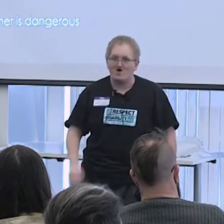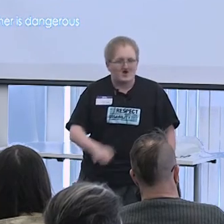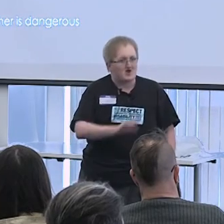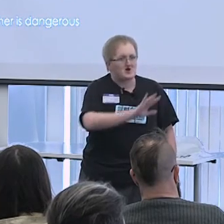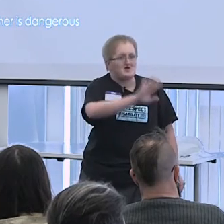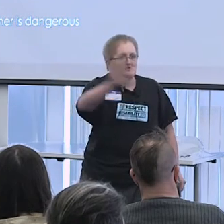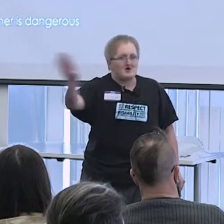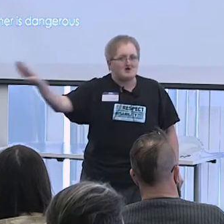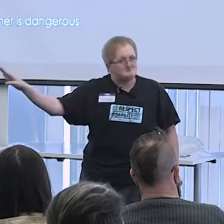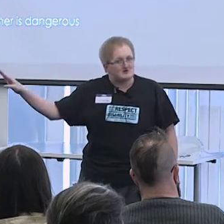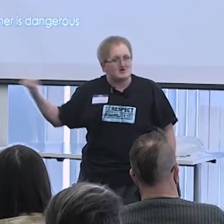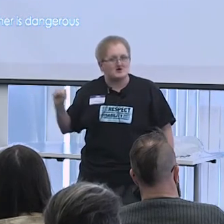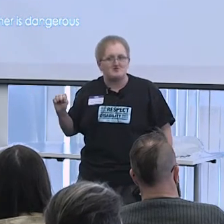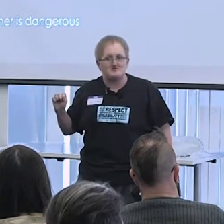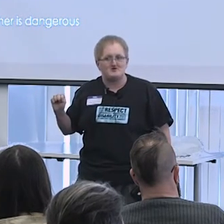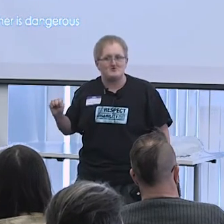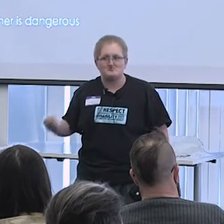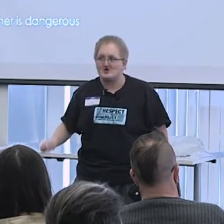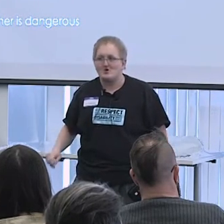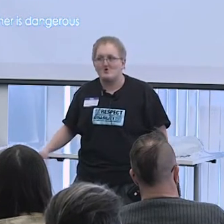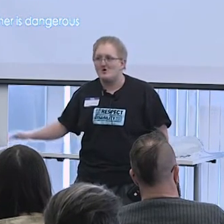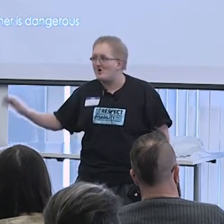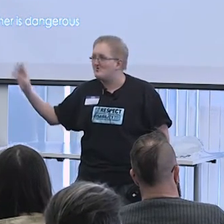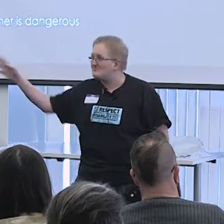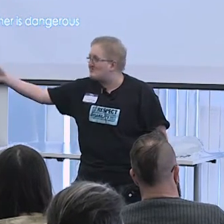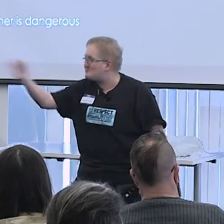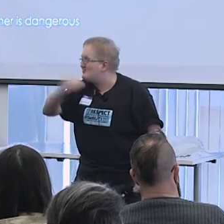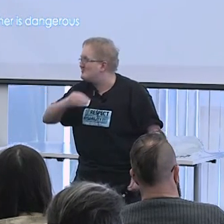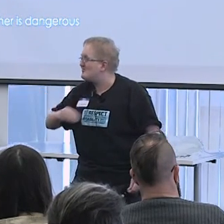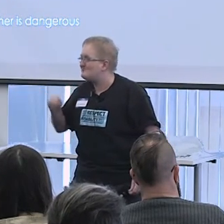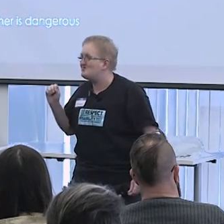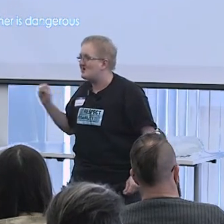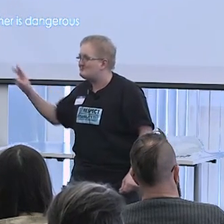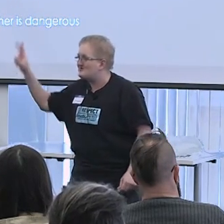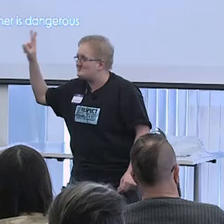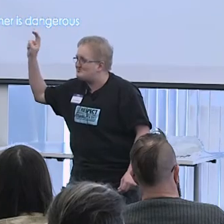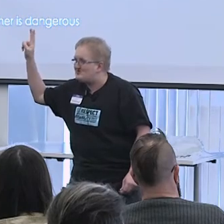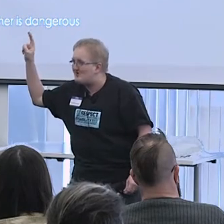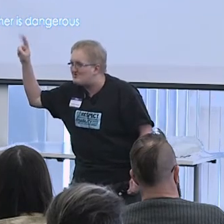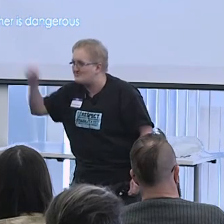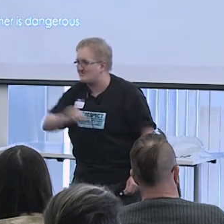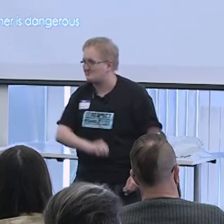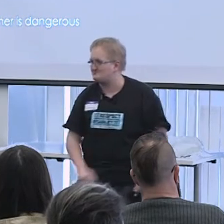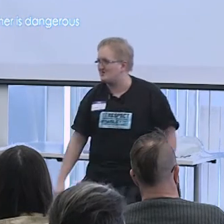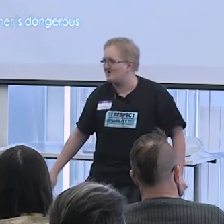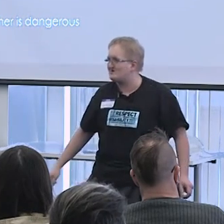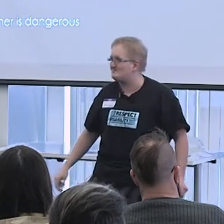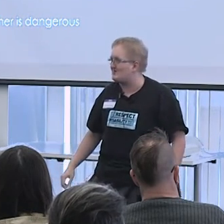And I'm recognizing here that all of us here might not fit into the 'all of us' I'm talking about,